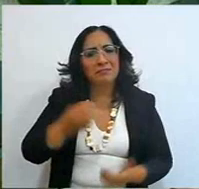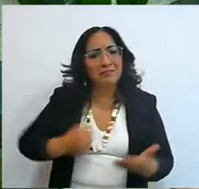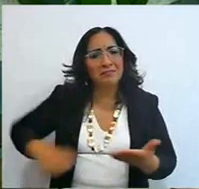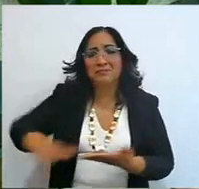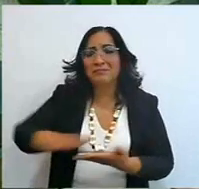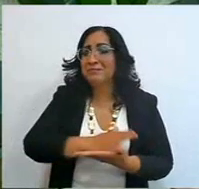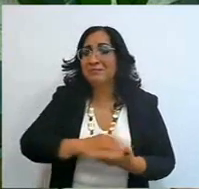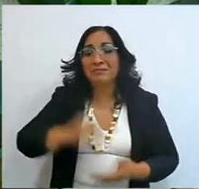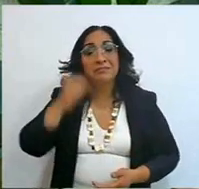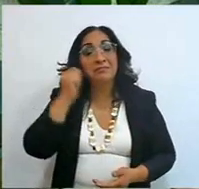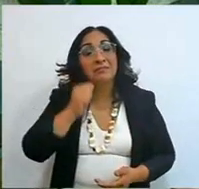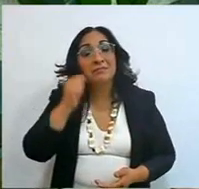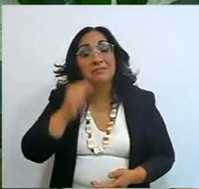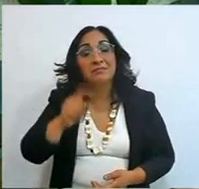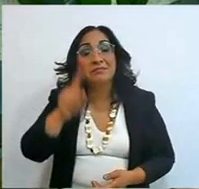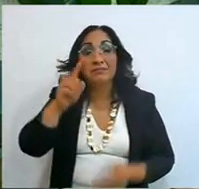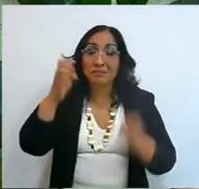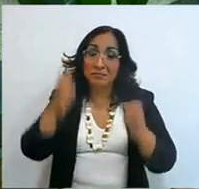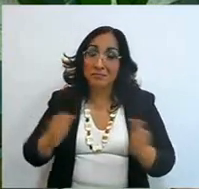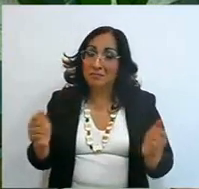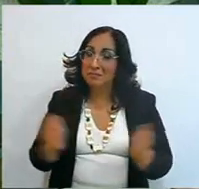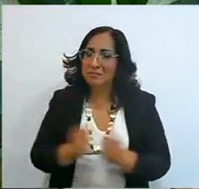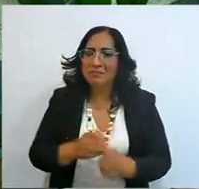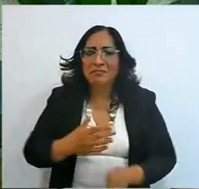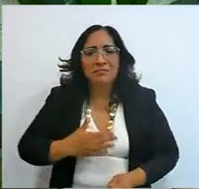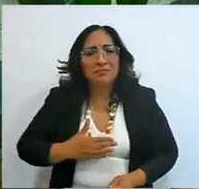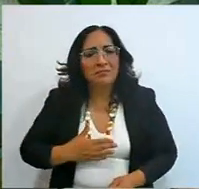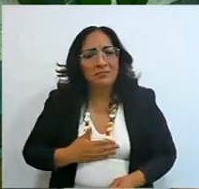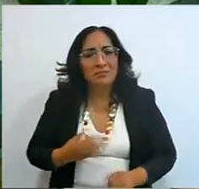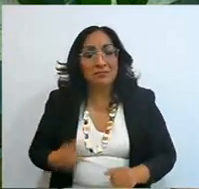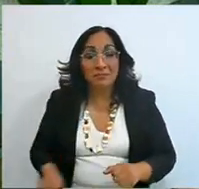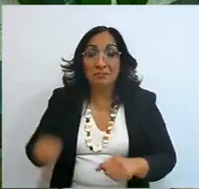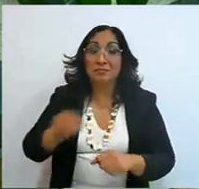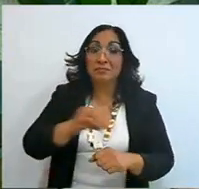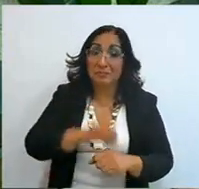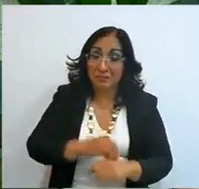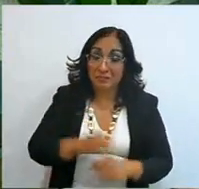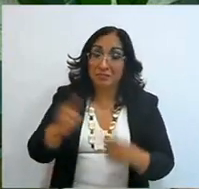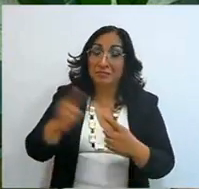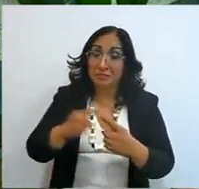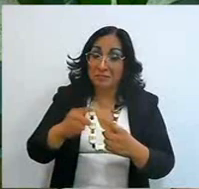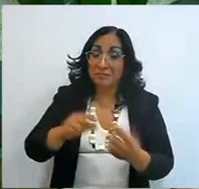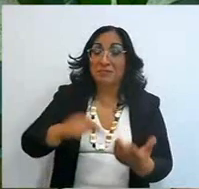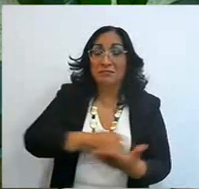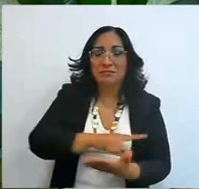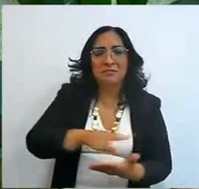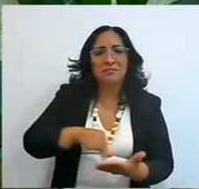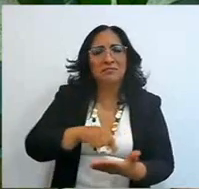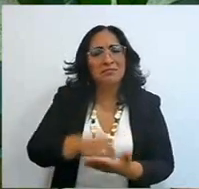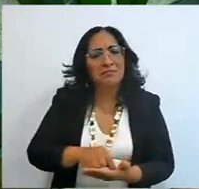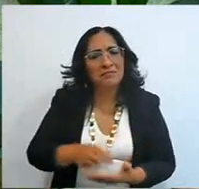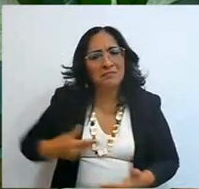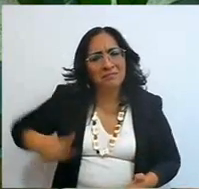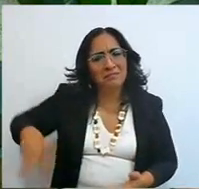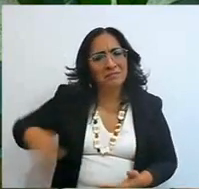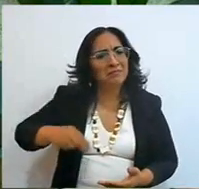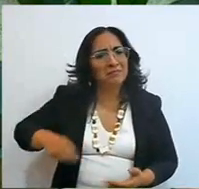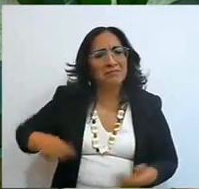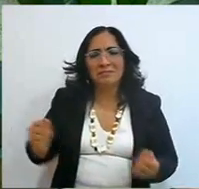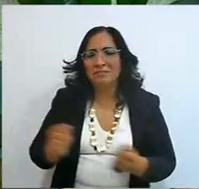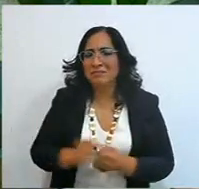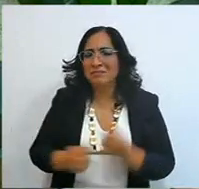if you are with me and you put me first, and you seek me with all your heart,